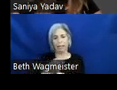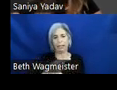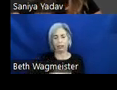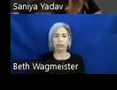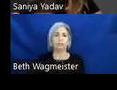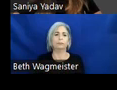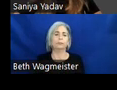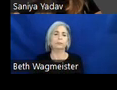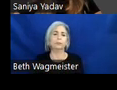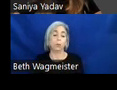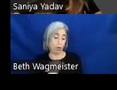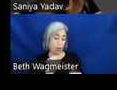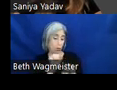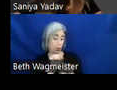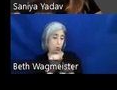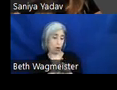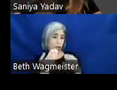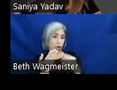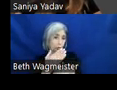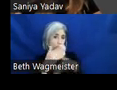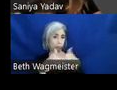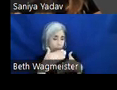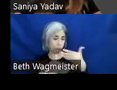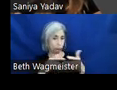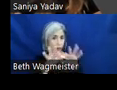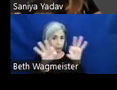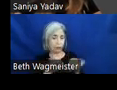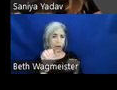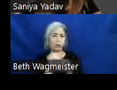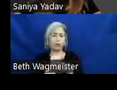As we work through the set framework, we end up with a variety of personas.